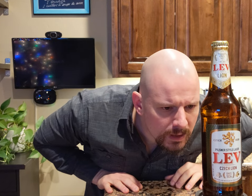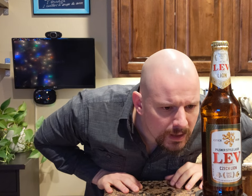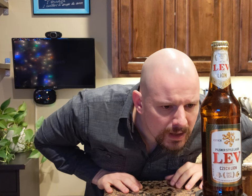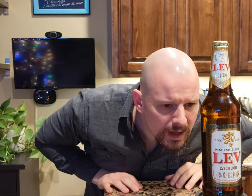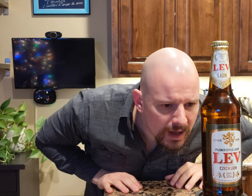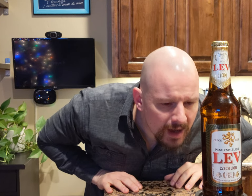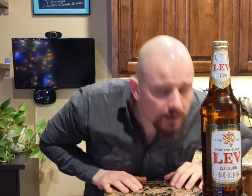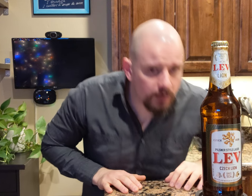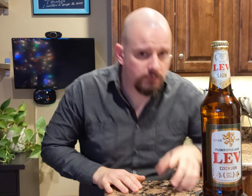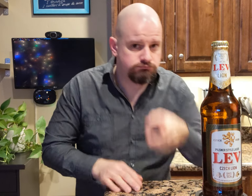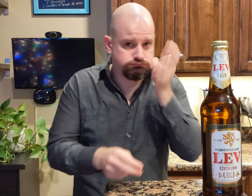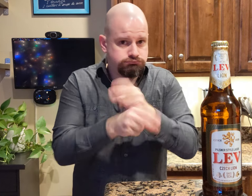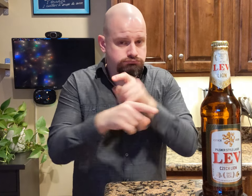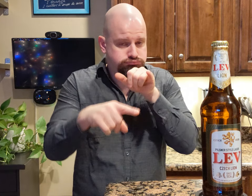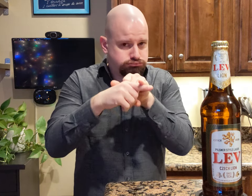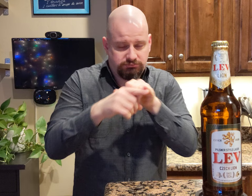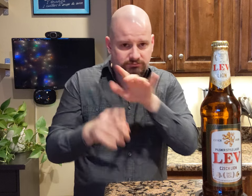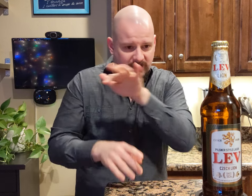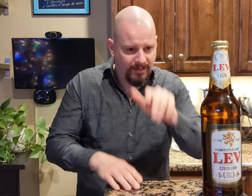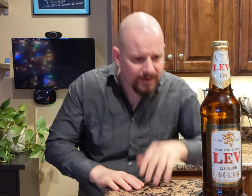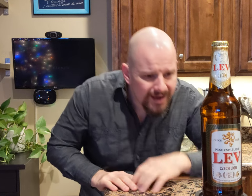It's a long word and it's hard to spell it.